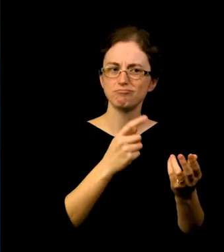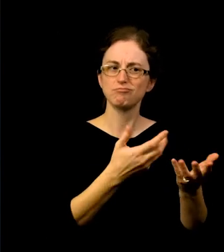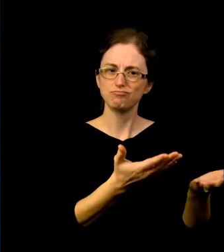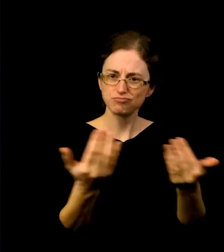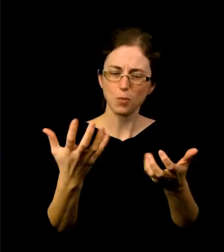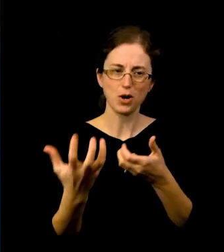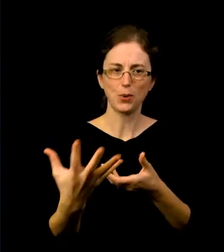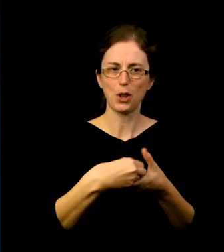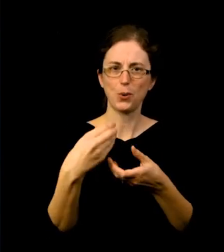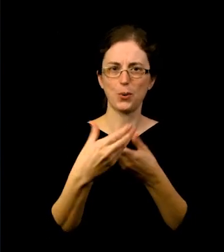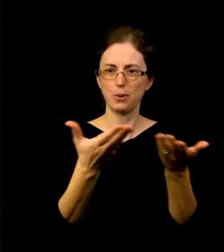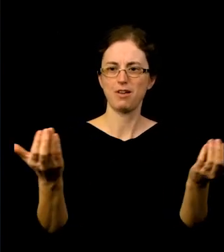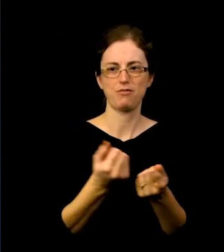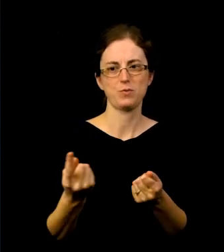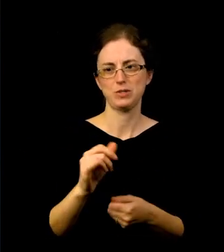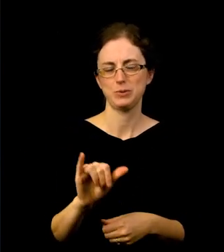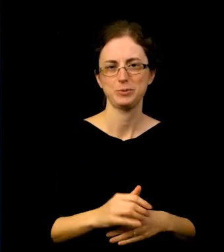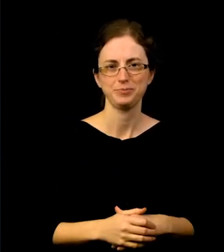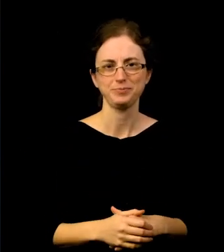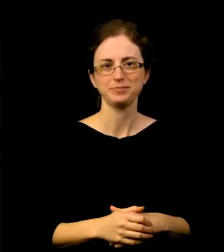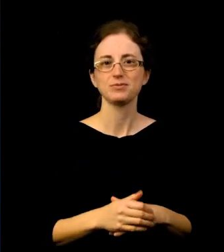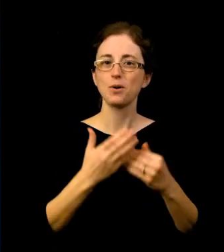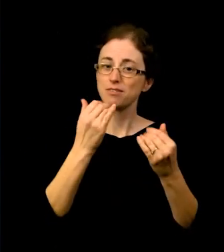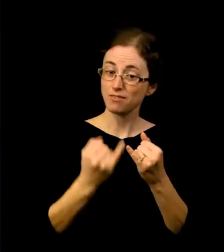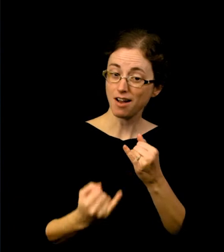and for celebrating all our forms of cultural and artistic expression.